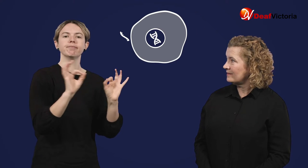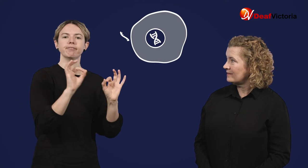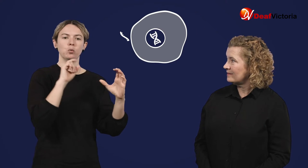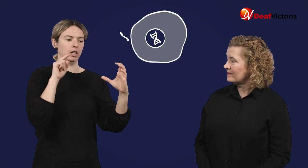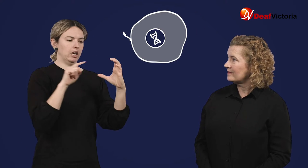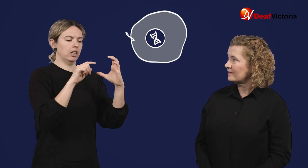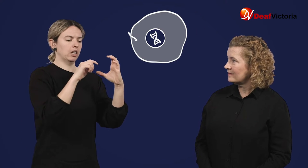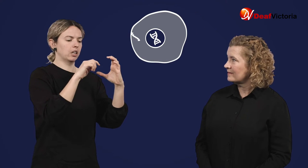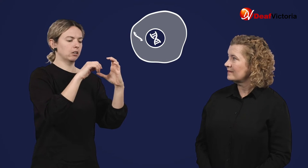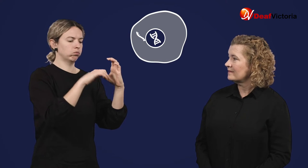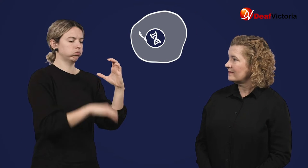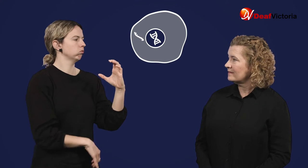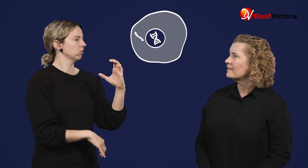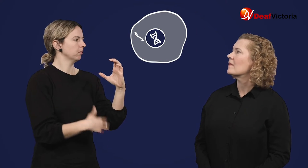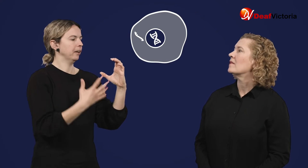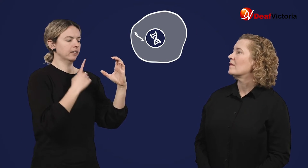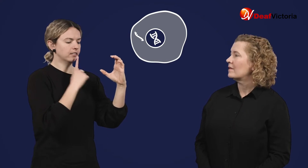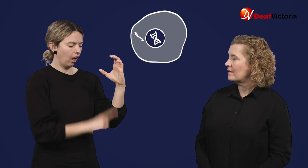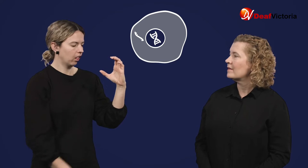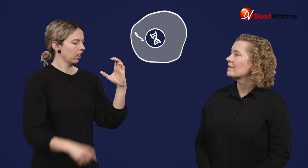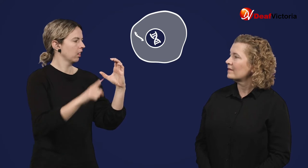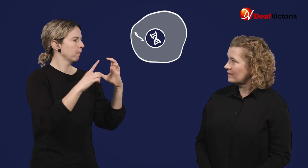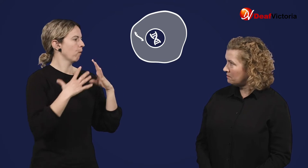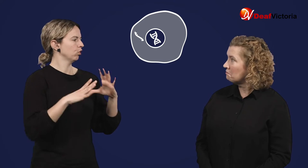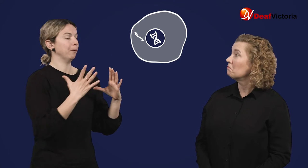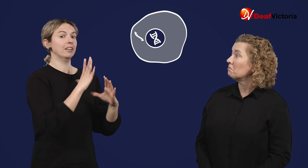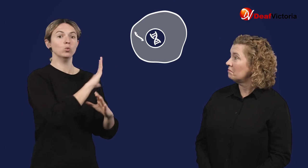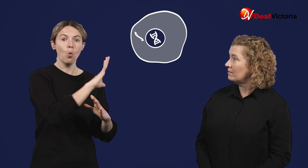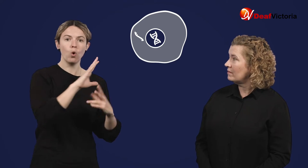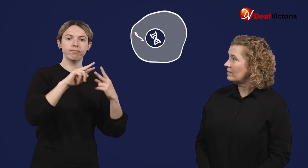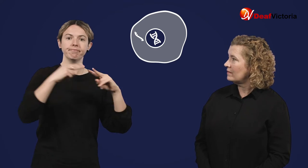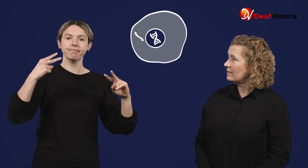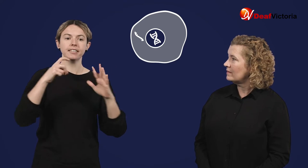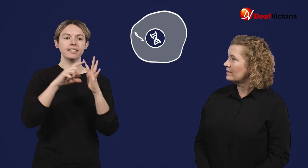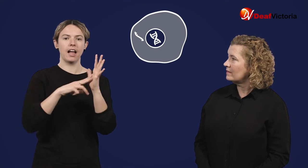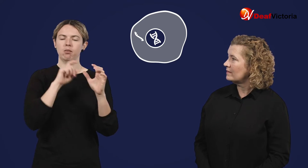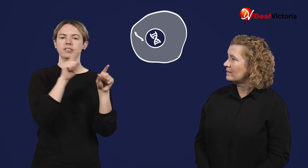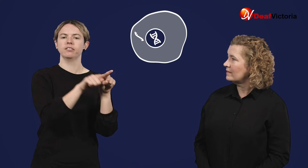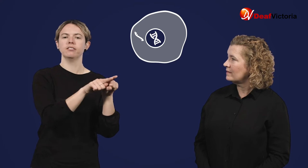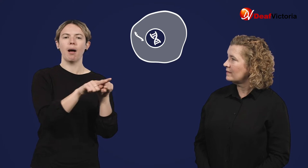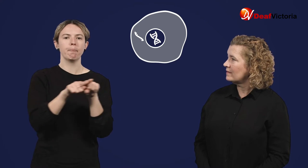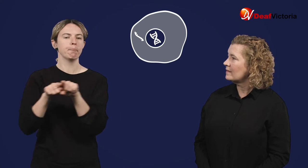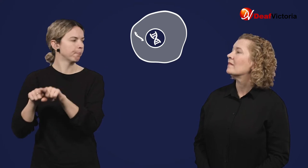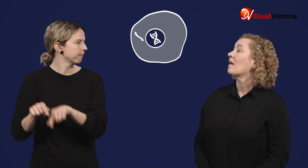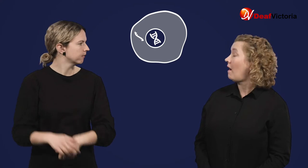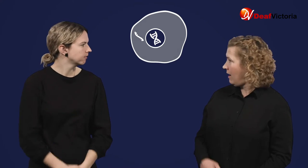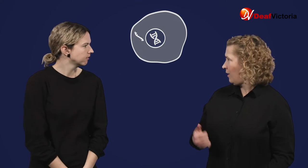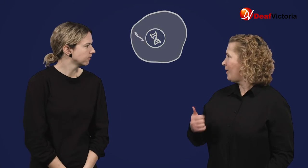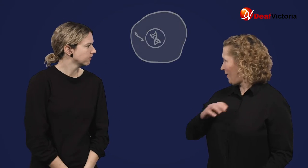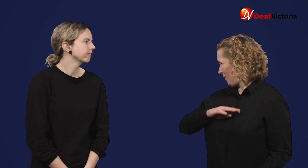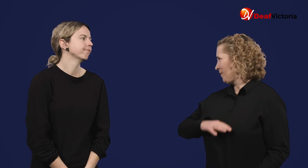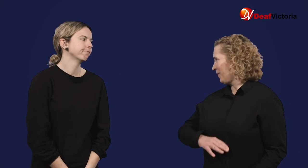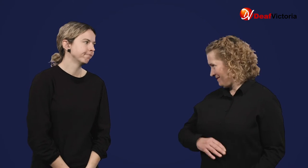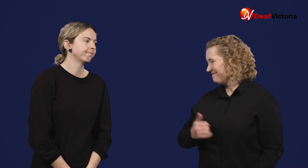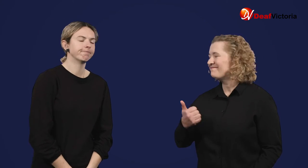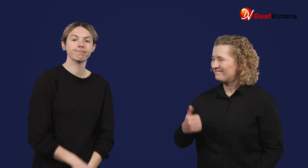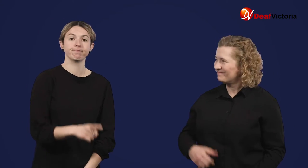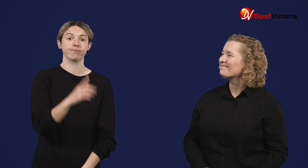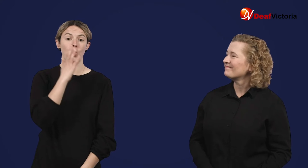It delivers its instructions, but your DNA remains the same. Phew, that's a relief!